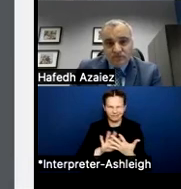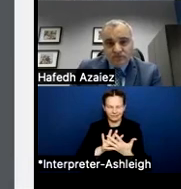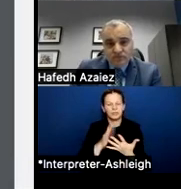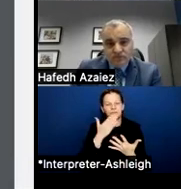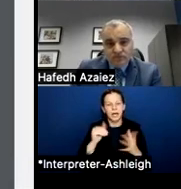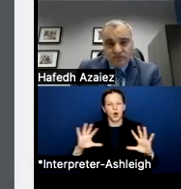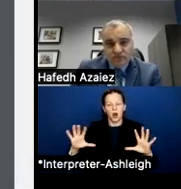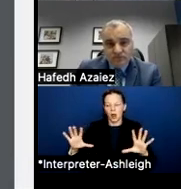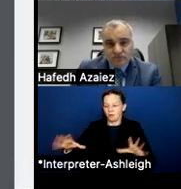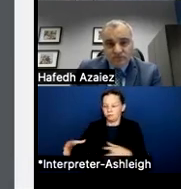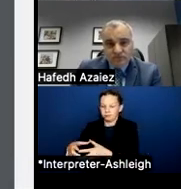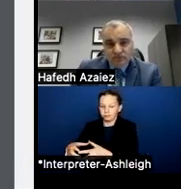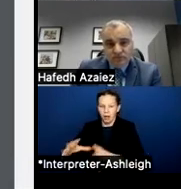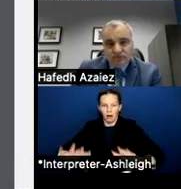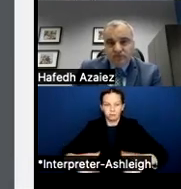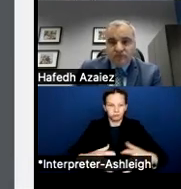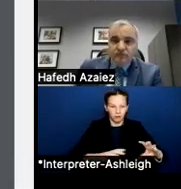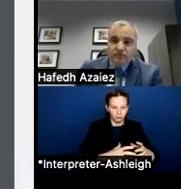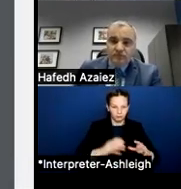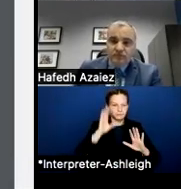Alright, what I wanted to kind of point out here was,